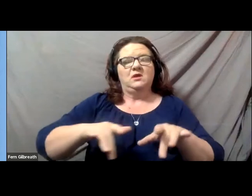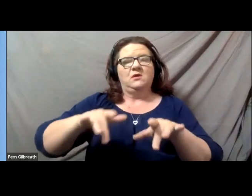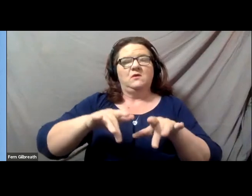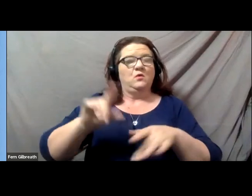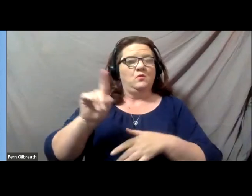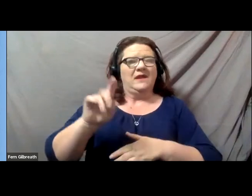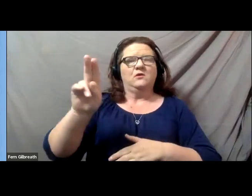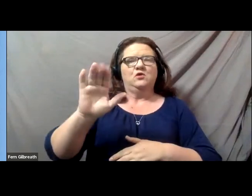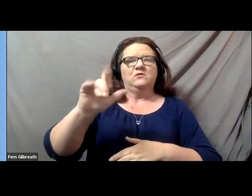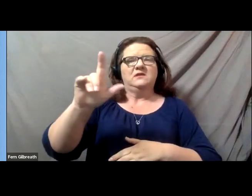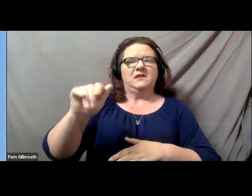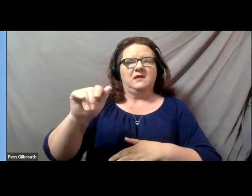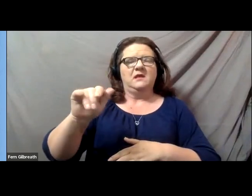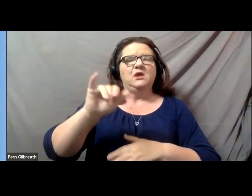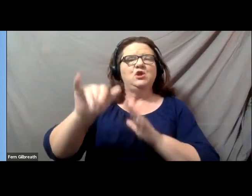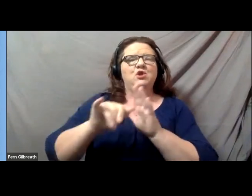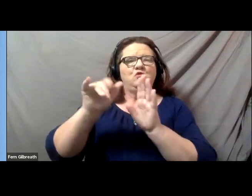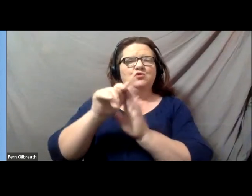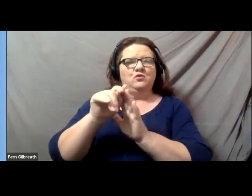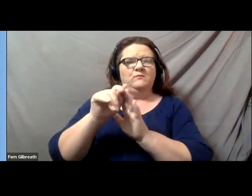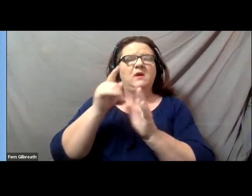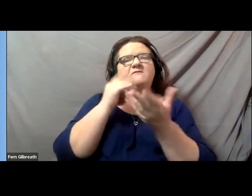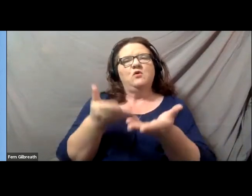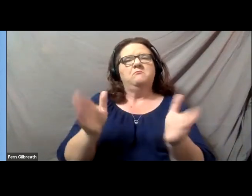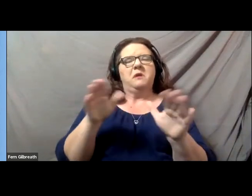UCLA YouTube channel, and that's for public access.